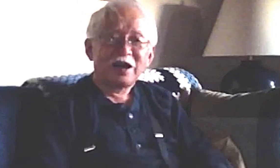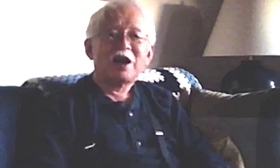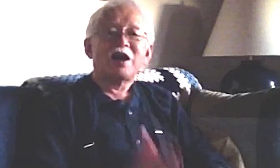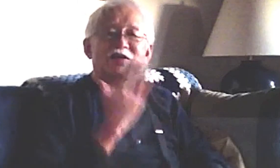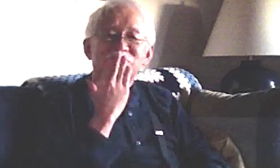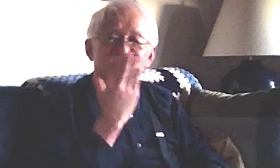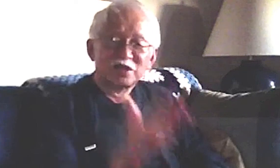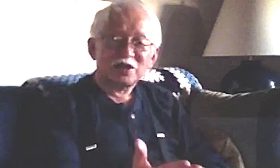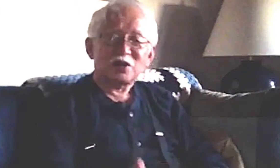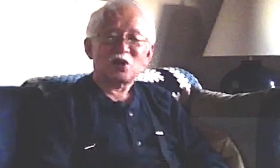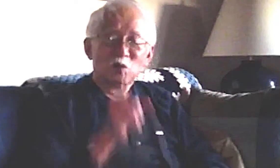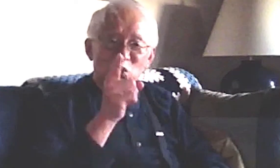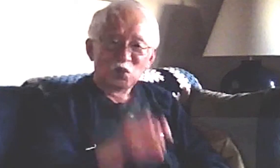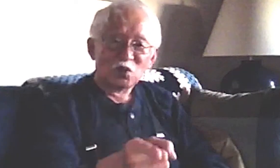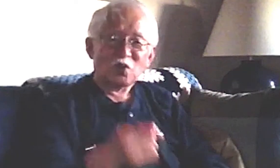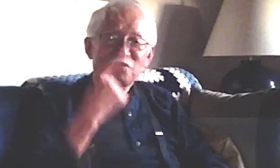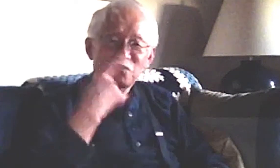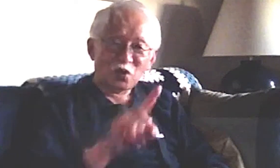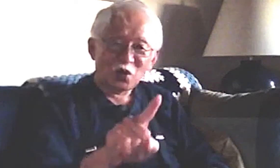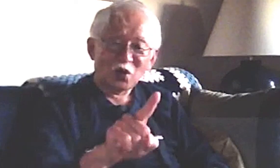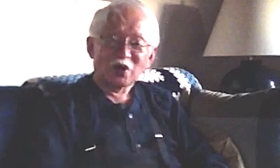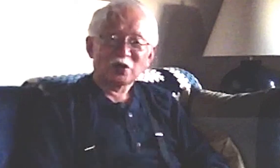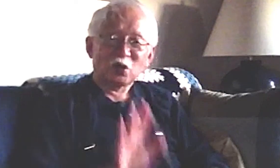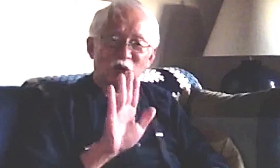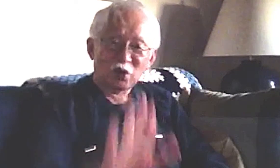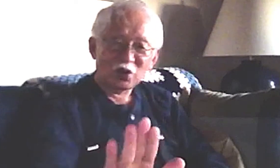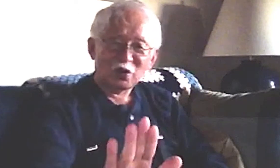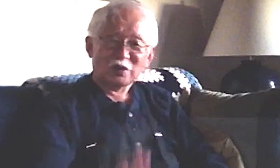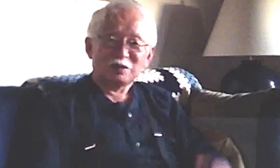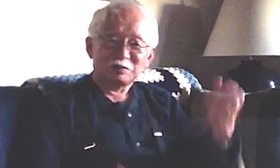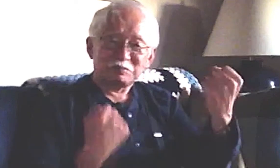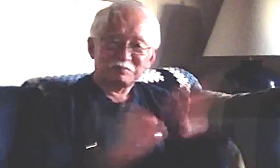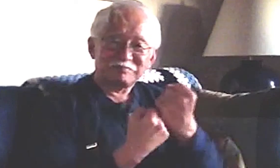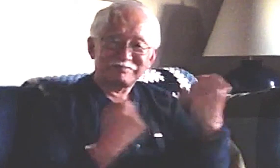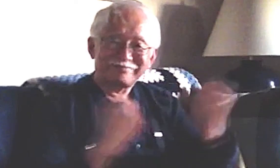Thank you very much for your support.